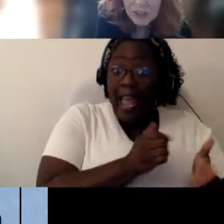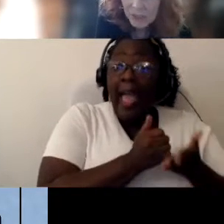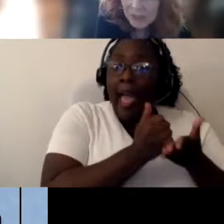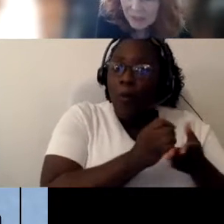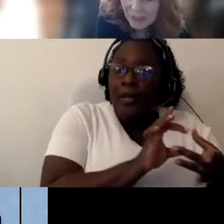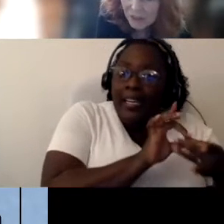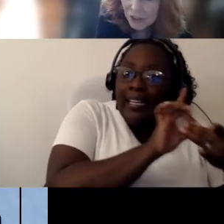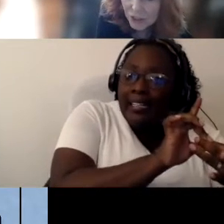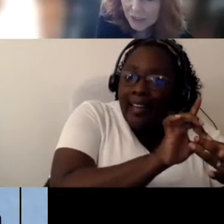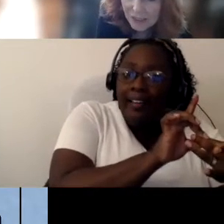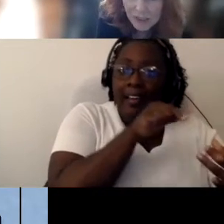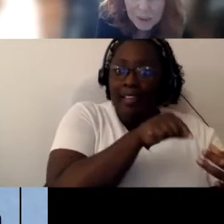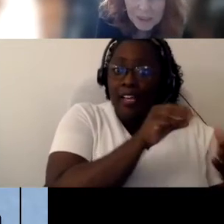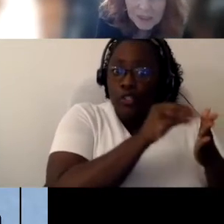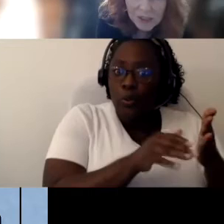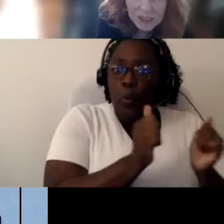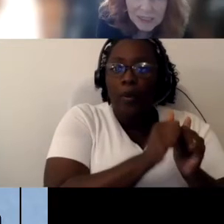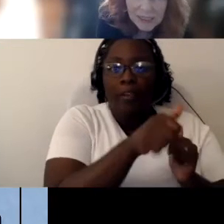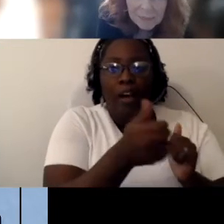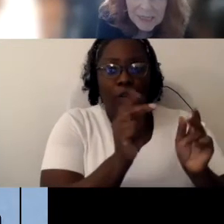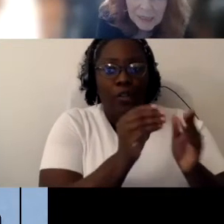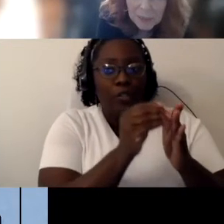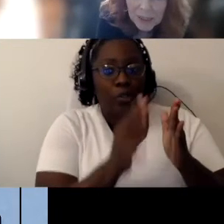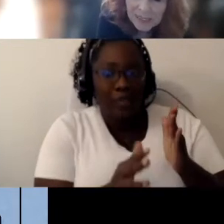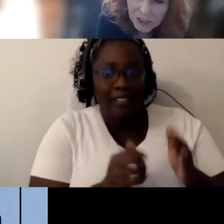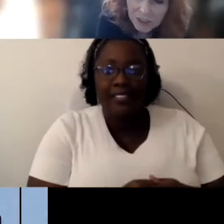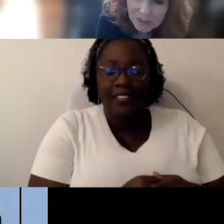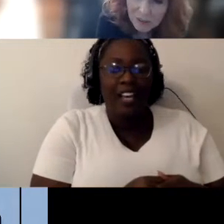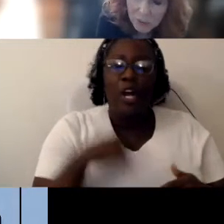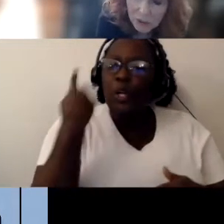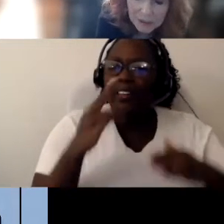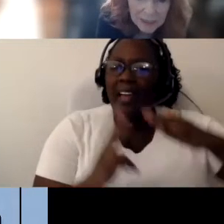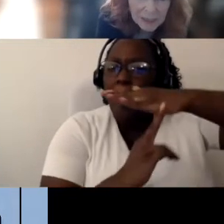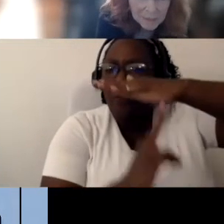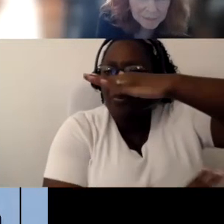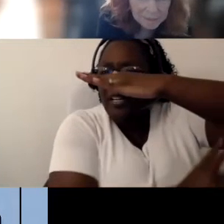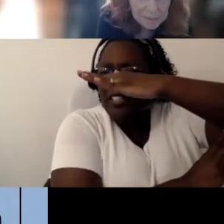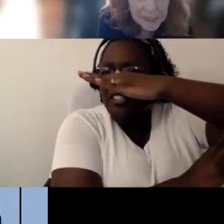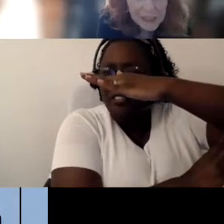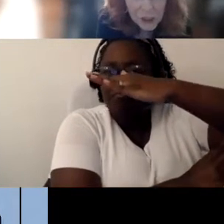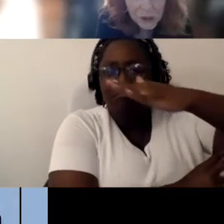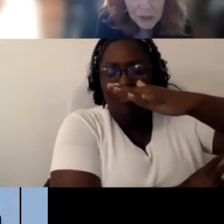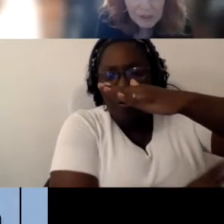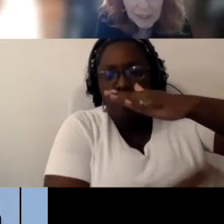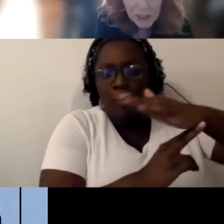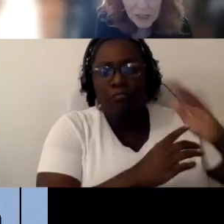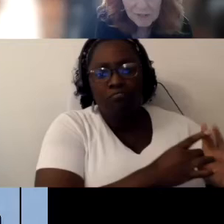To other students to peers being a bridge to the world making sure that the child feels